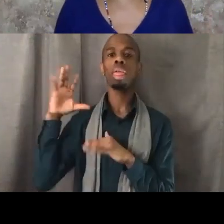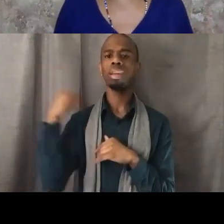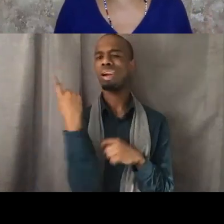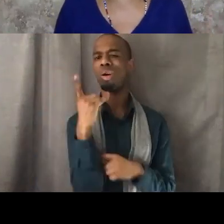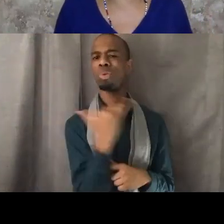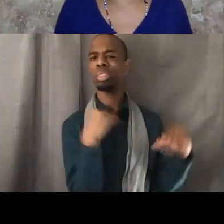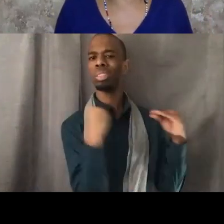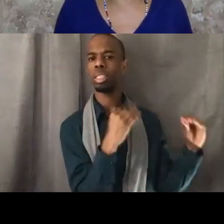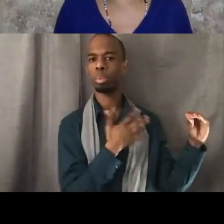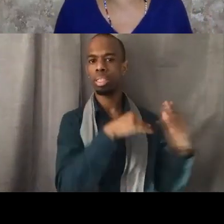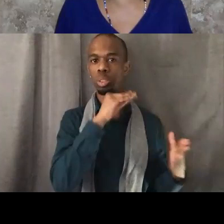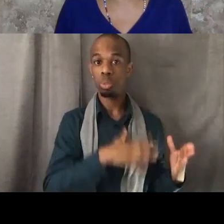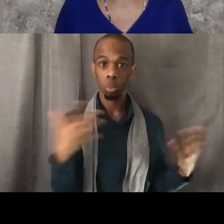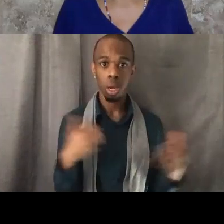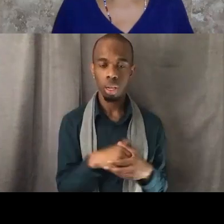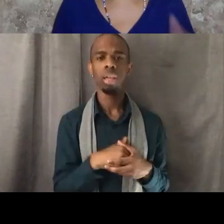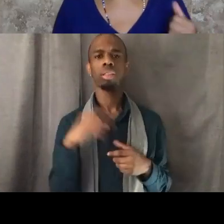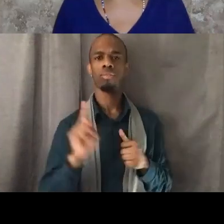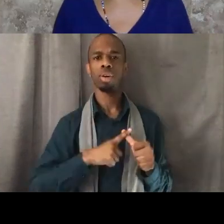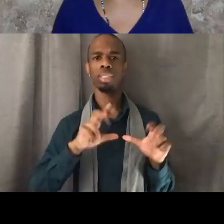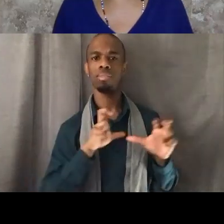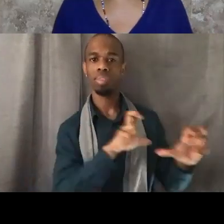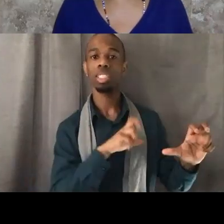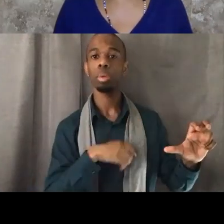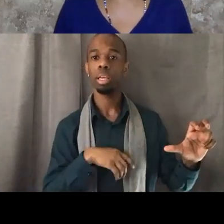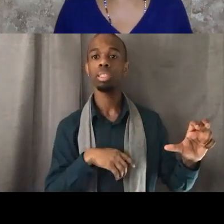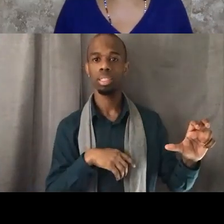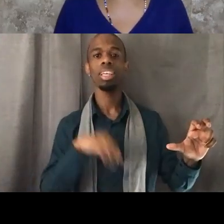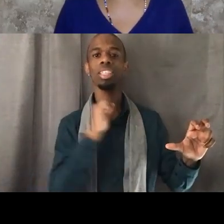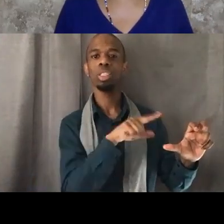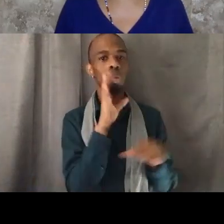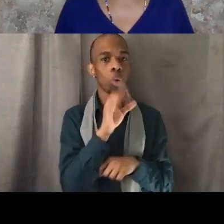is in a bull horn, right. And I had a bull horn with me and